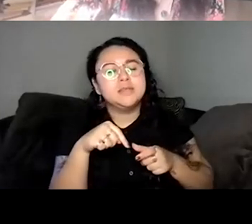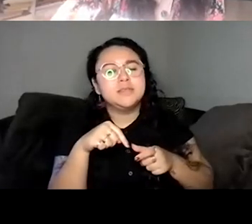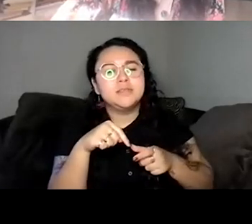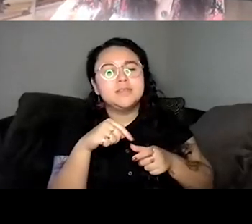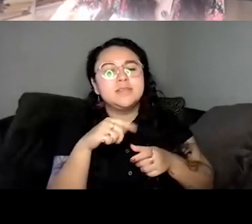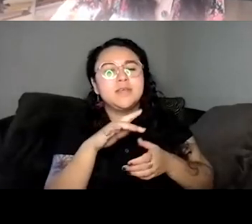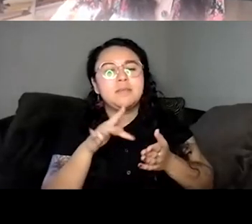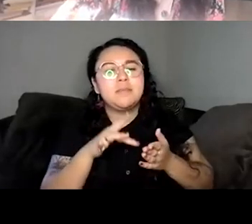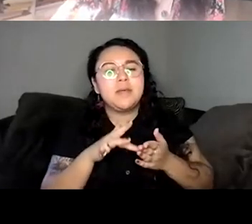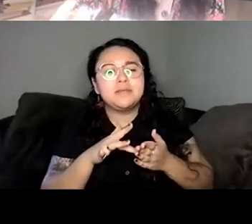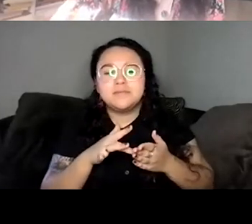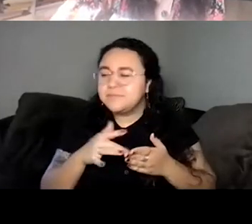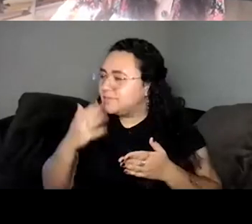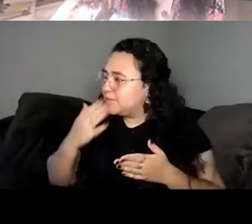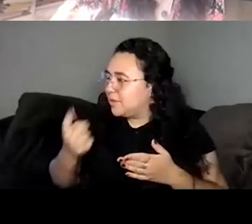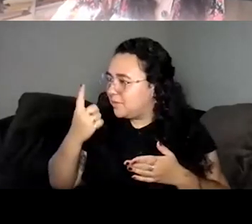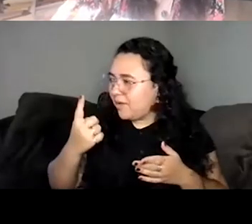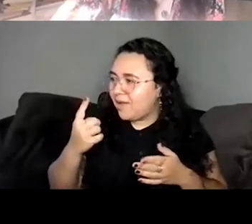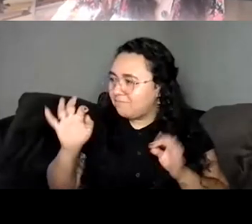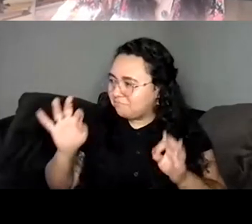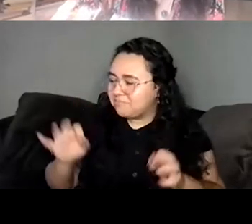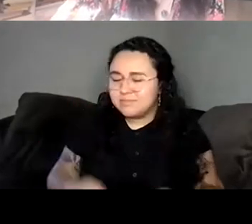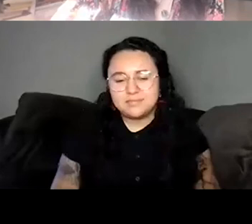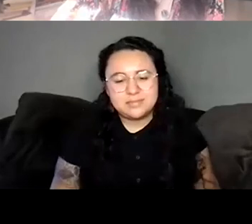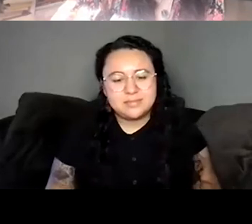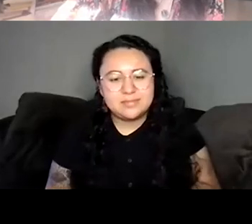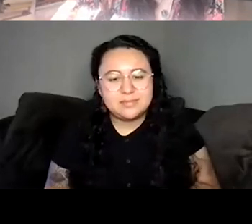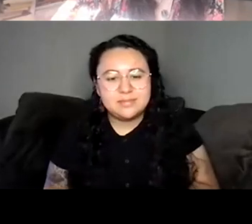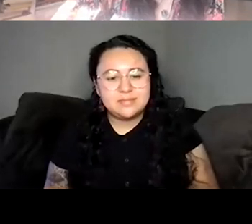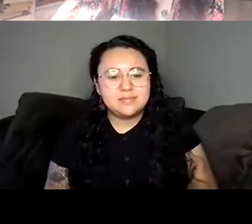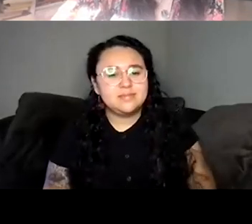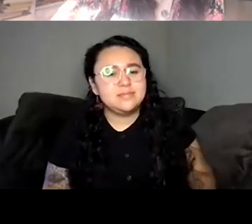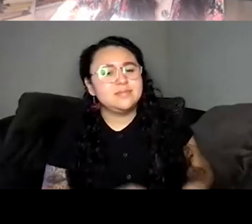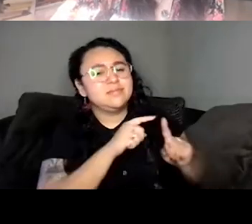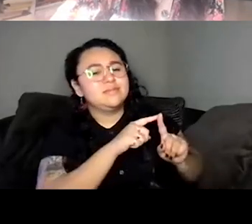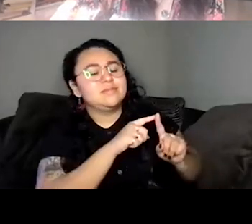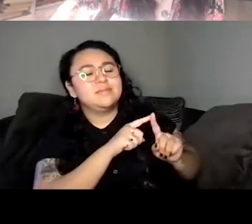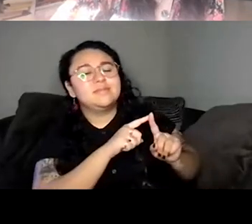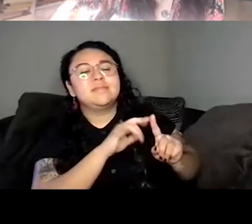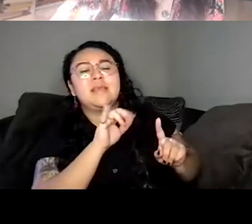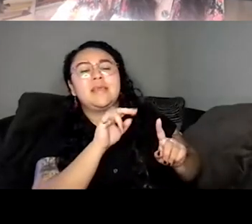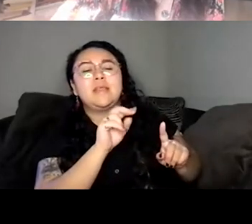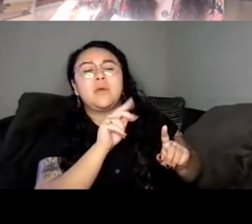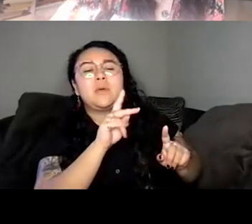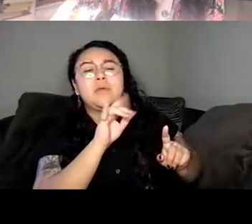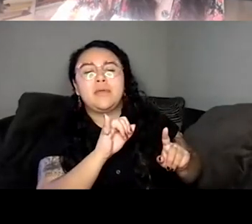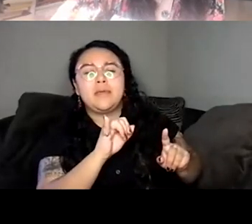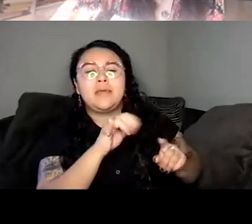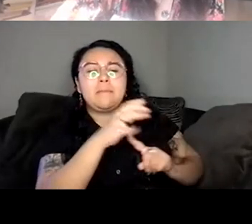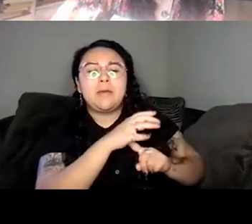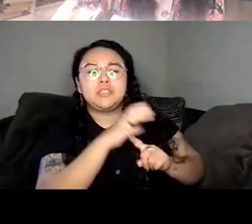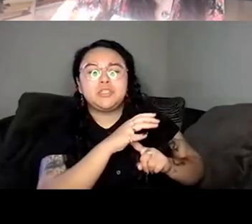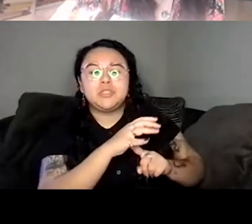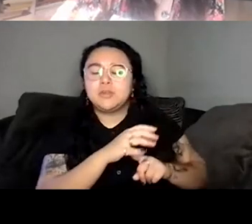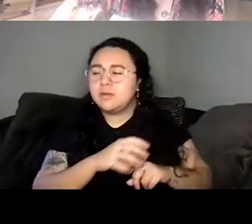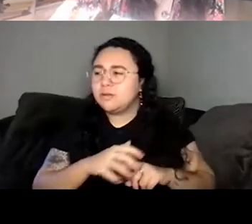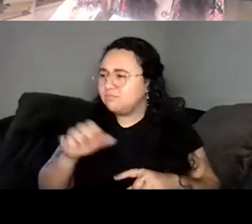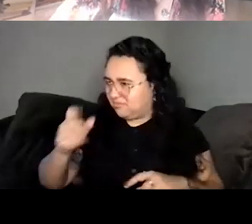Unknown Speaker That's a good one. You know key mushroom. Unknown Speaker Yes, I see that.